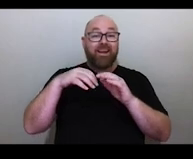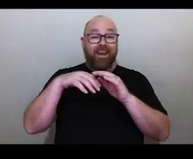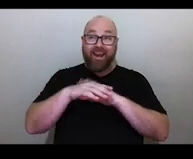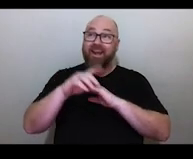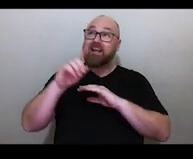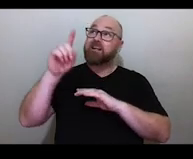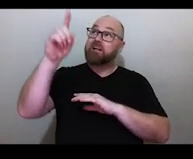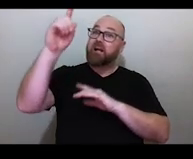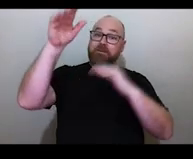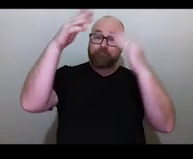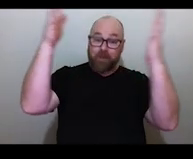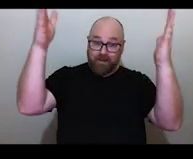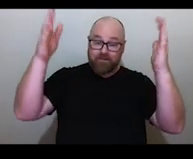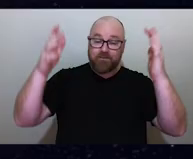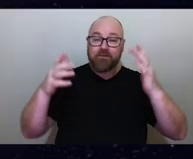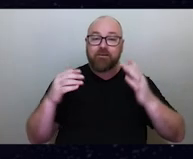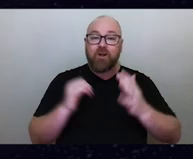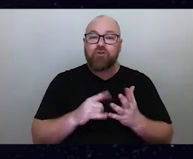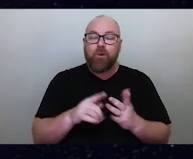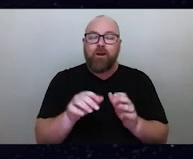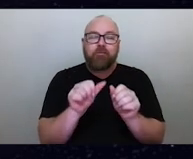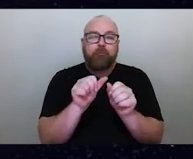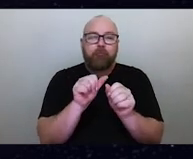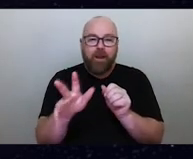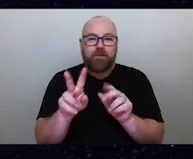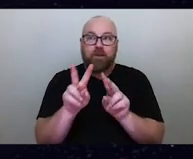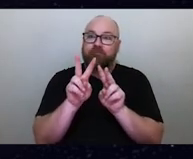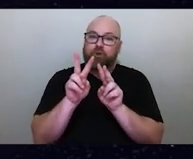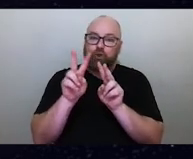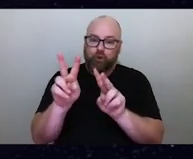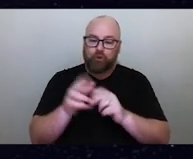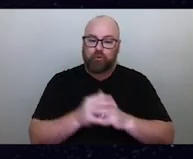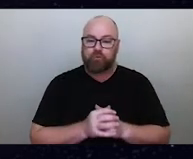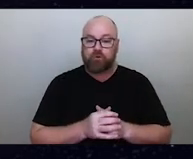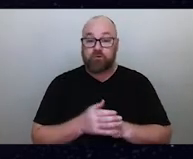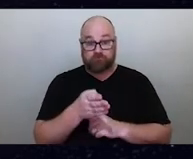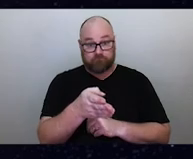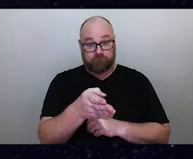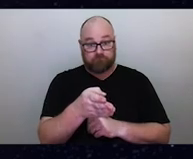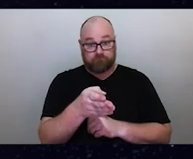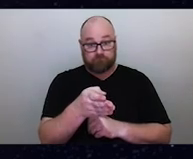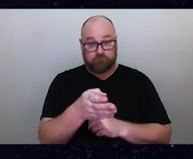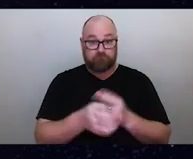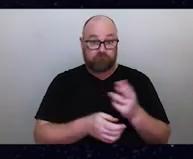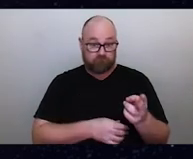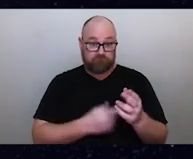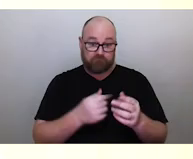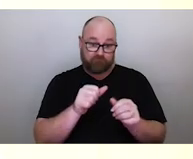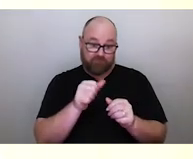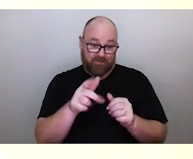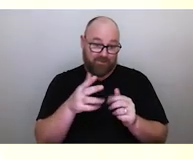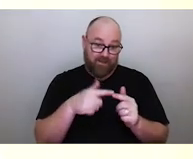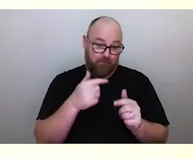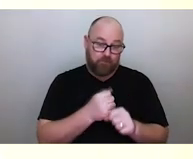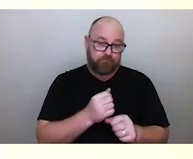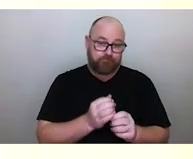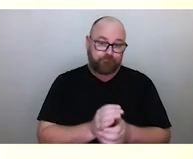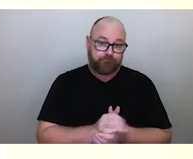to get the best view of the stars that we can. Hubble and the James Webb Telescope are two famous examples. And what I learned from the Elders